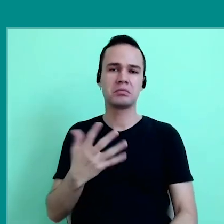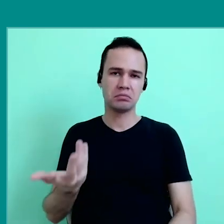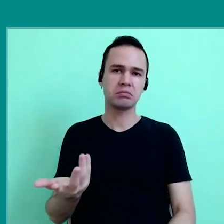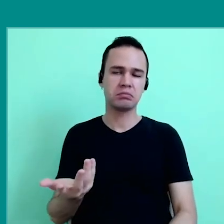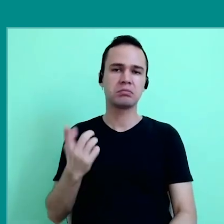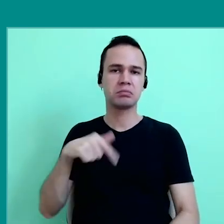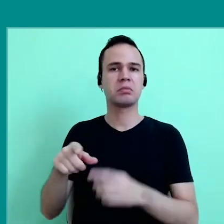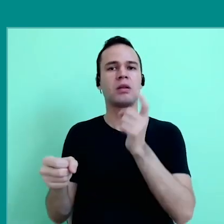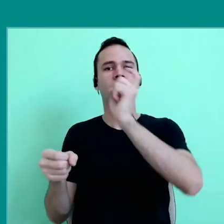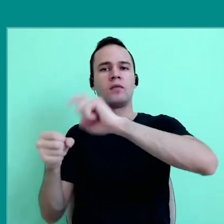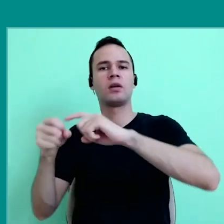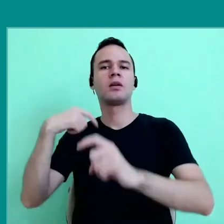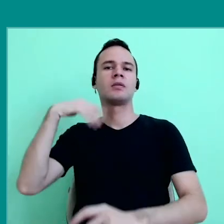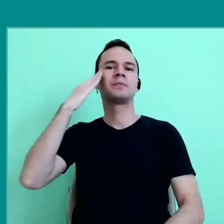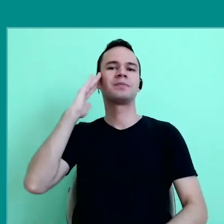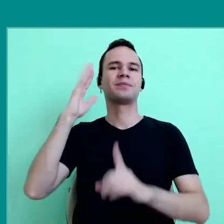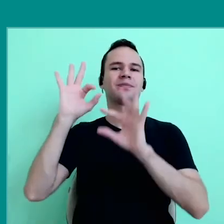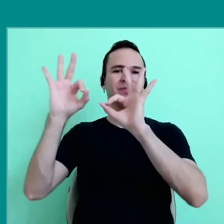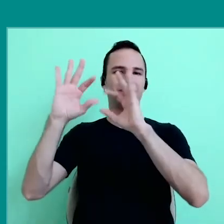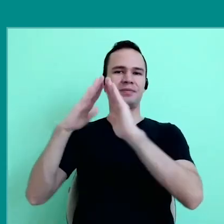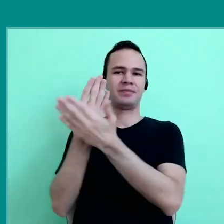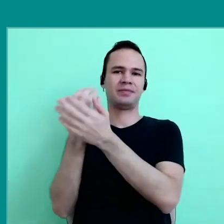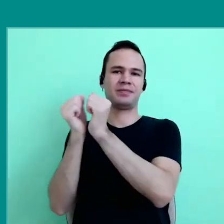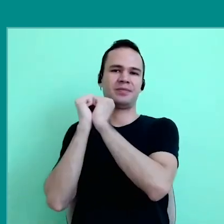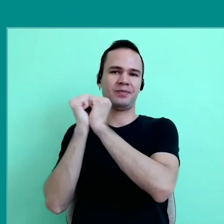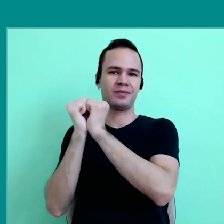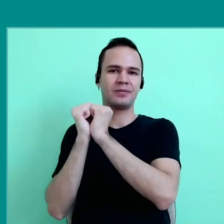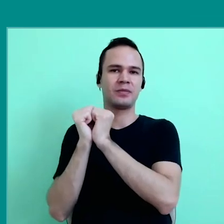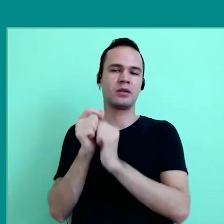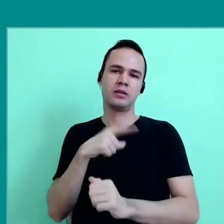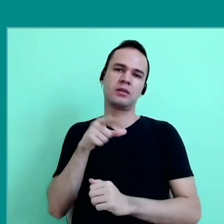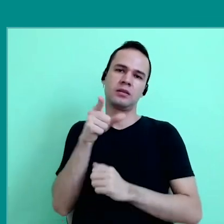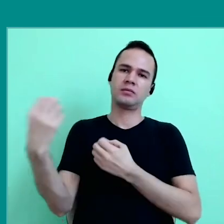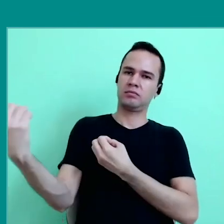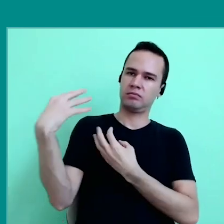let's learn again that it's a privilege be together, it's a privilege to have someone to teach you,